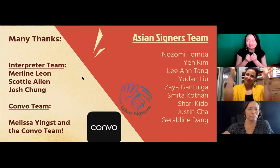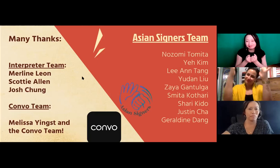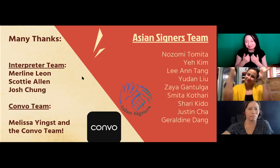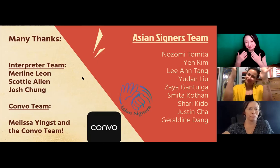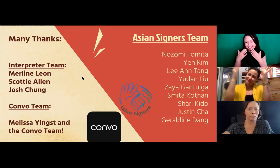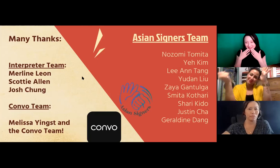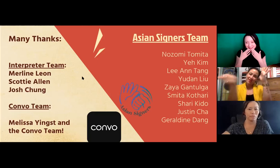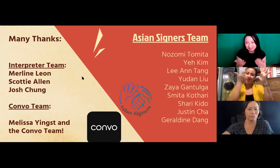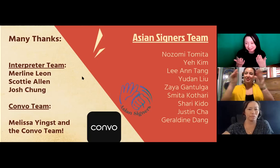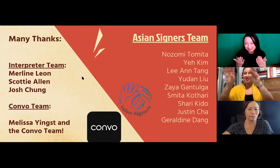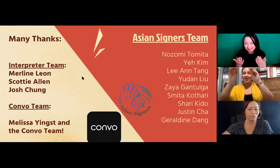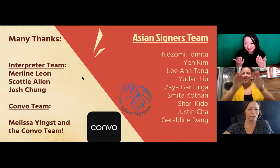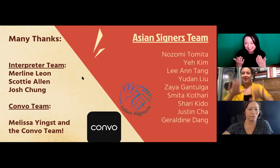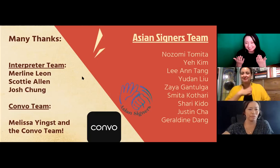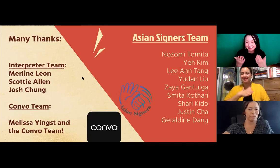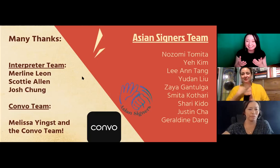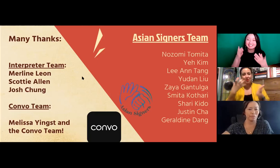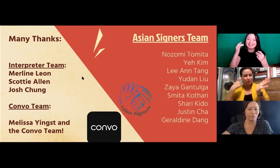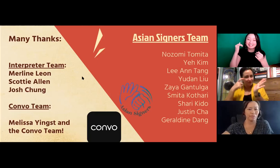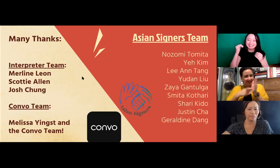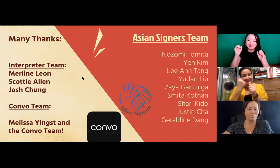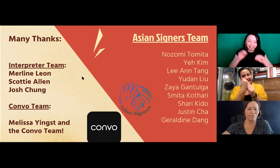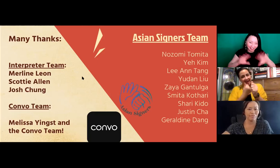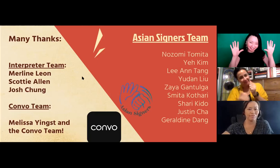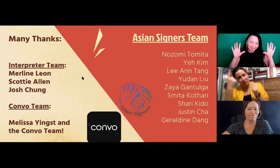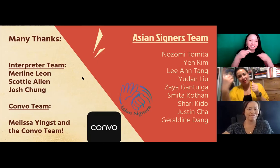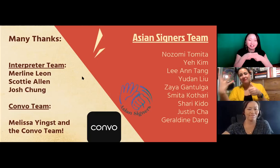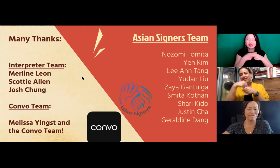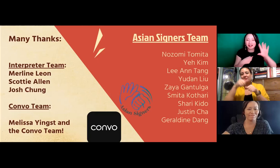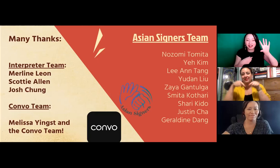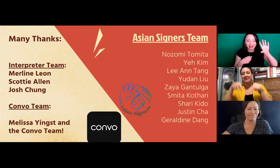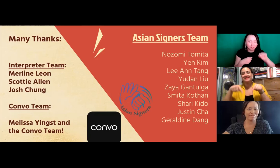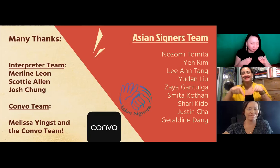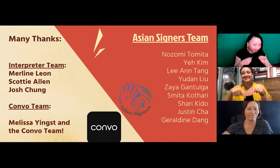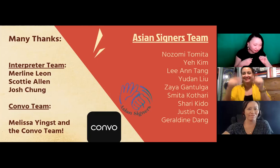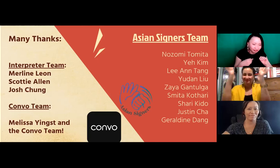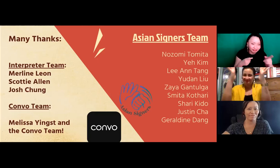know you guys really supported and made this possible. So thank you guys.